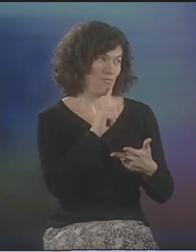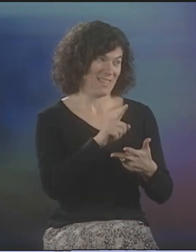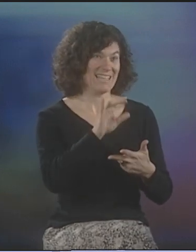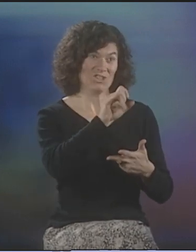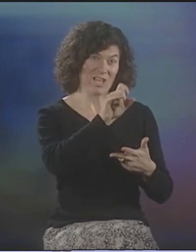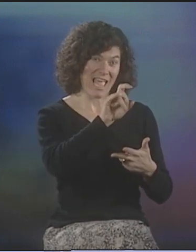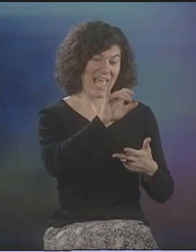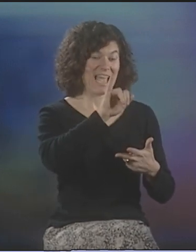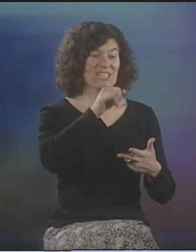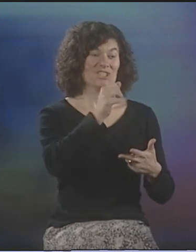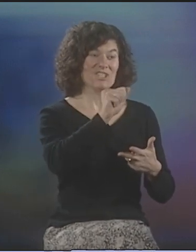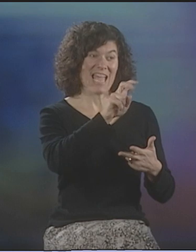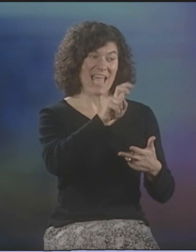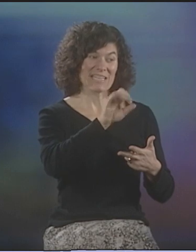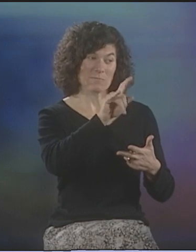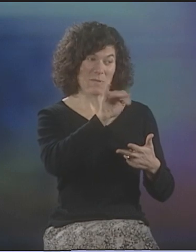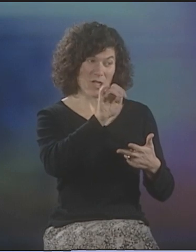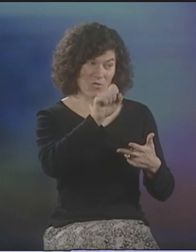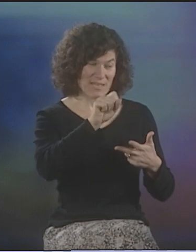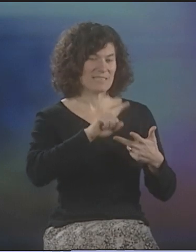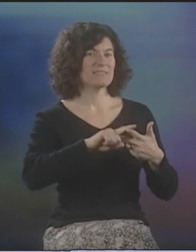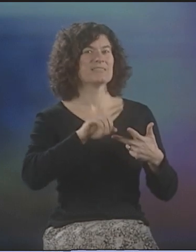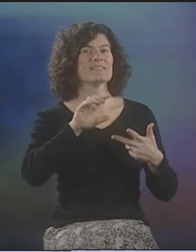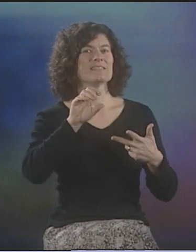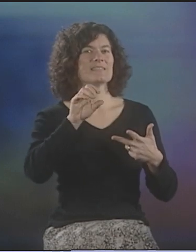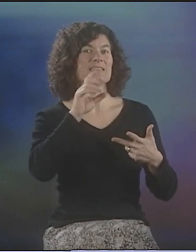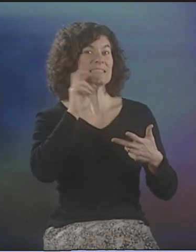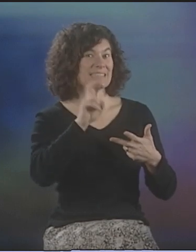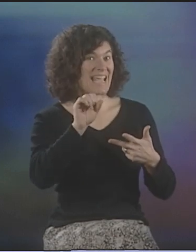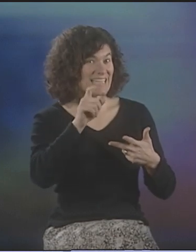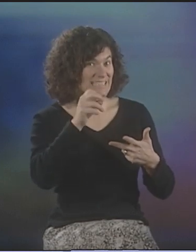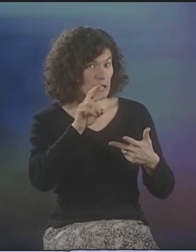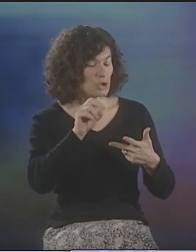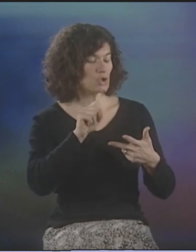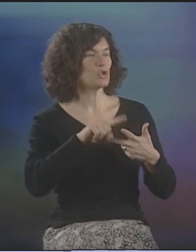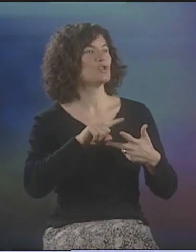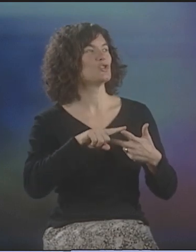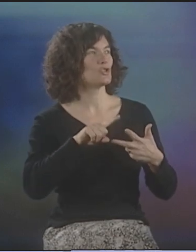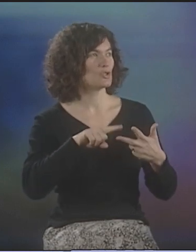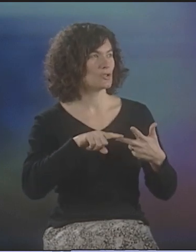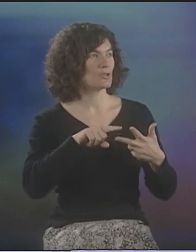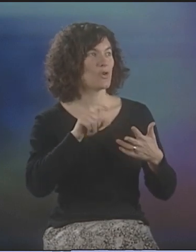SO, JAZZBERRY'S, SNAKE SISTERS, WRITERS & BOOKS.